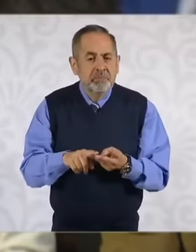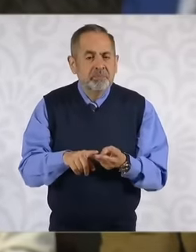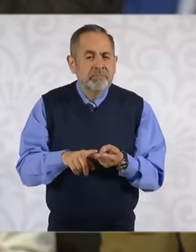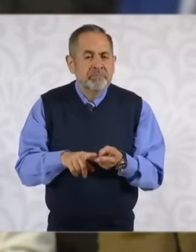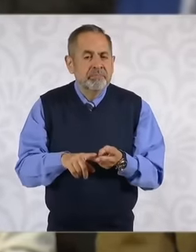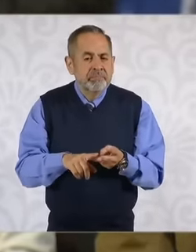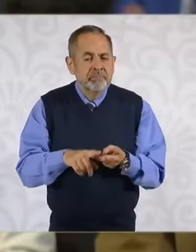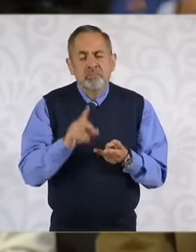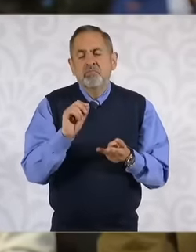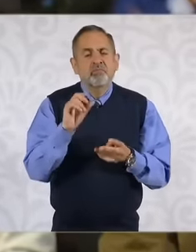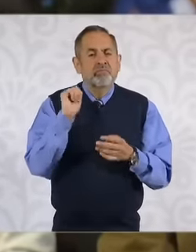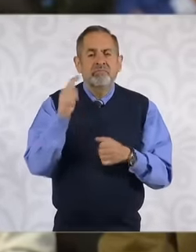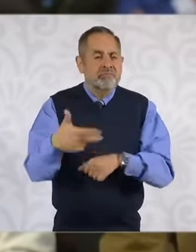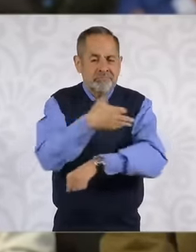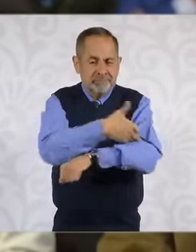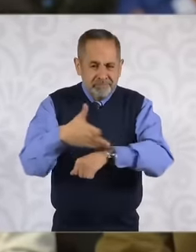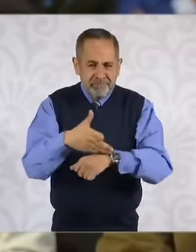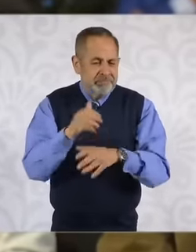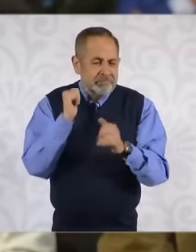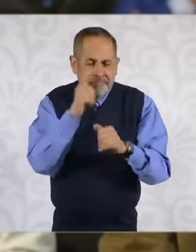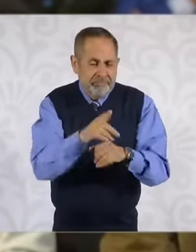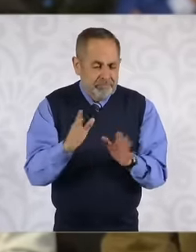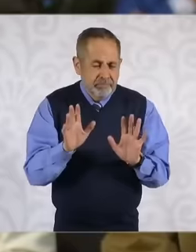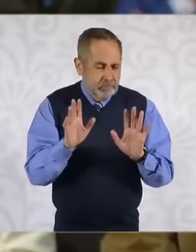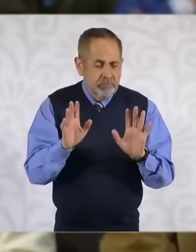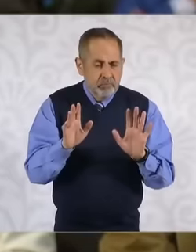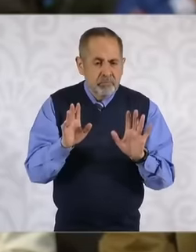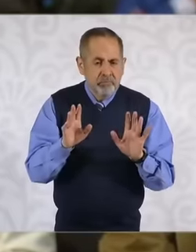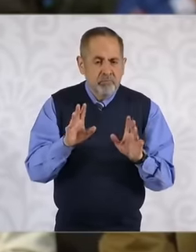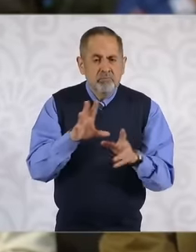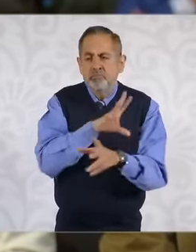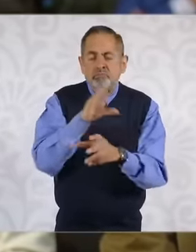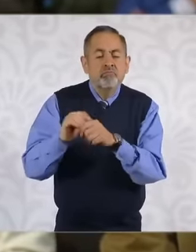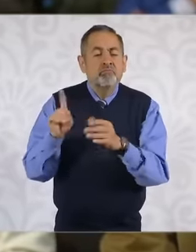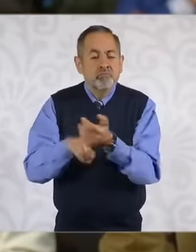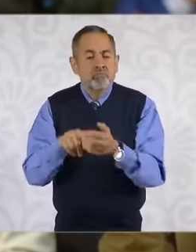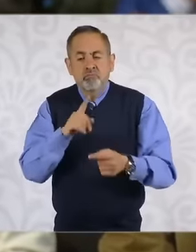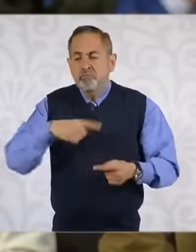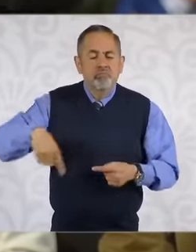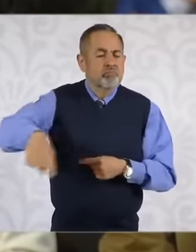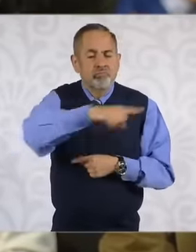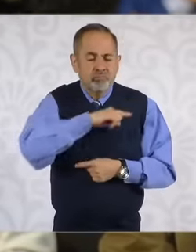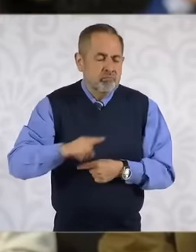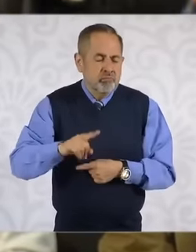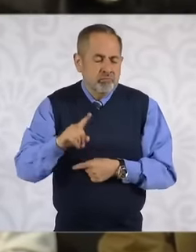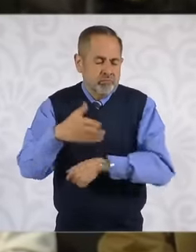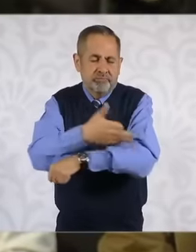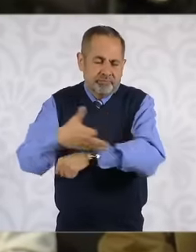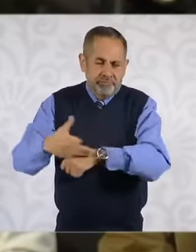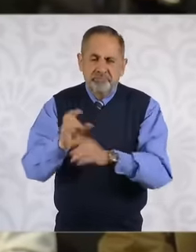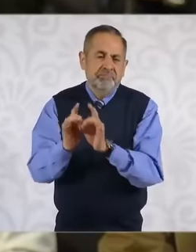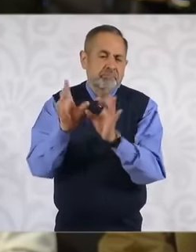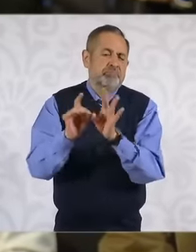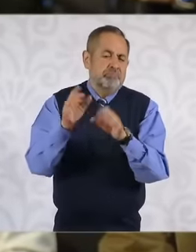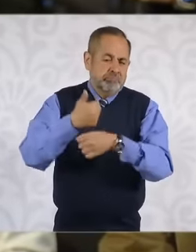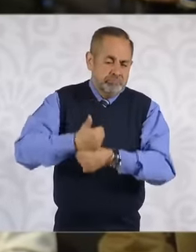family and that also involve the entire family equally and